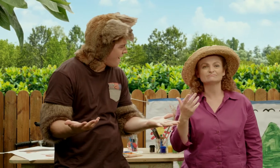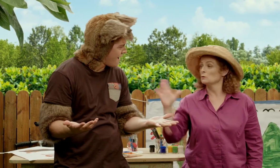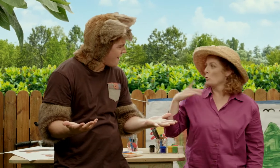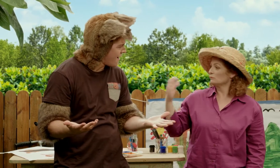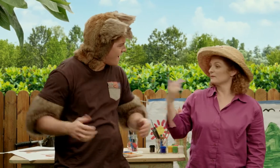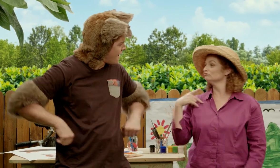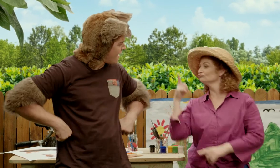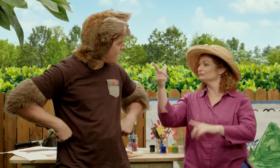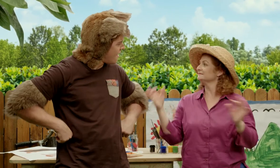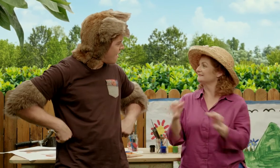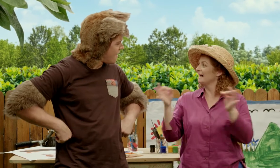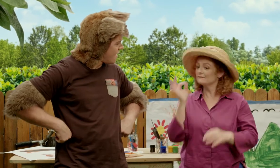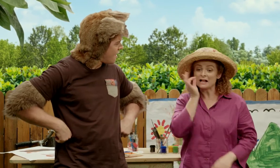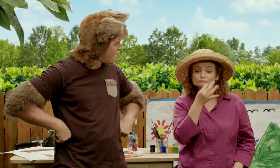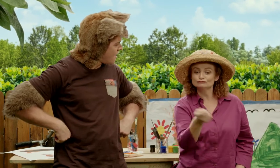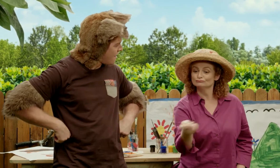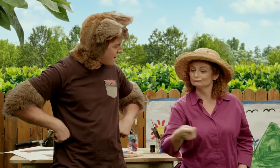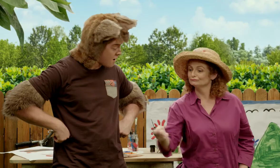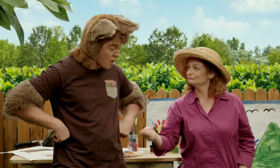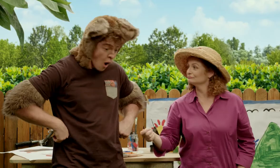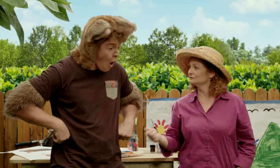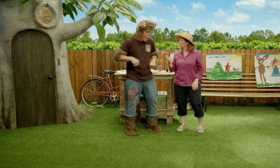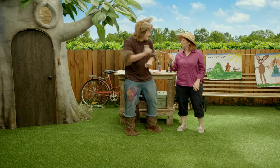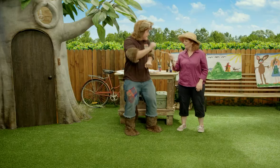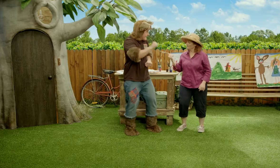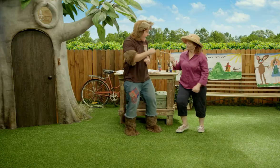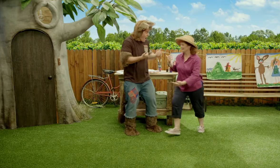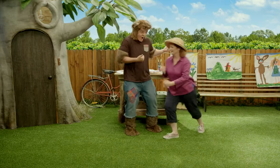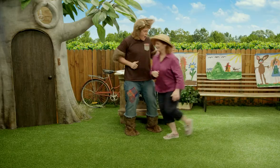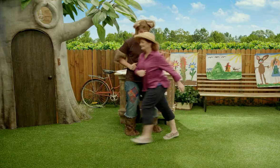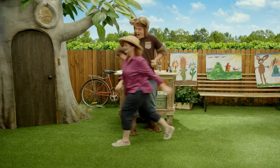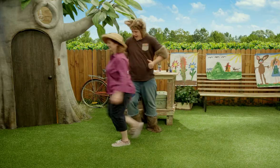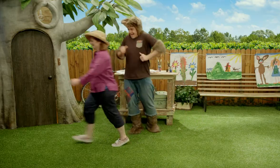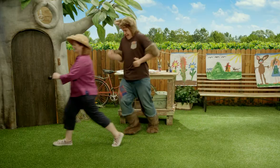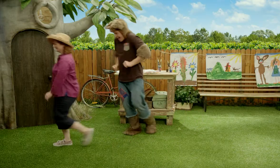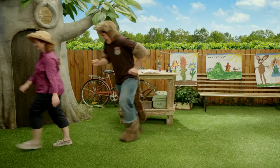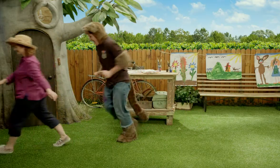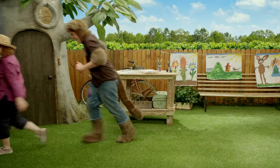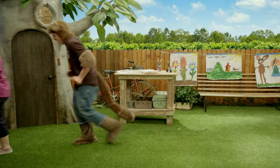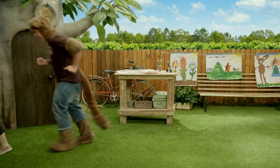I know you do, so … why don't we go and water the garden then. Yeah, good idea, let's go!